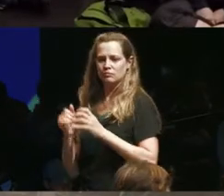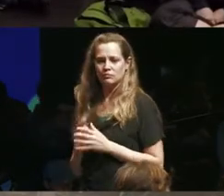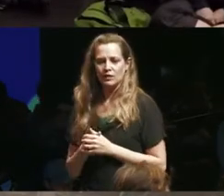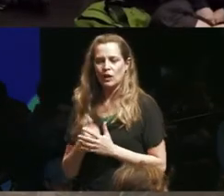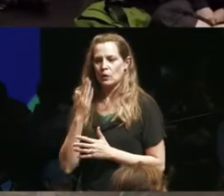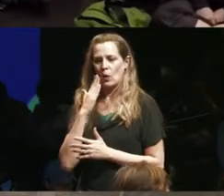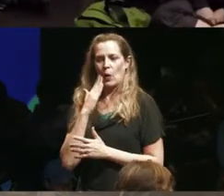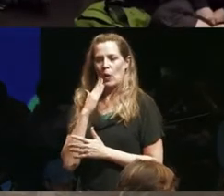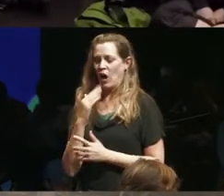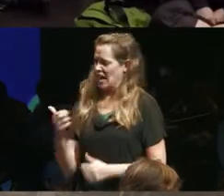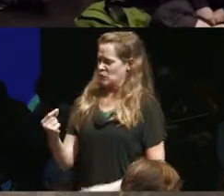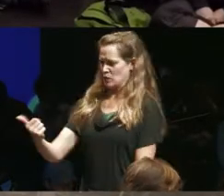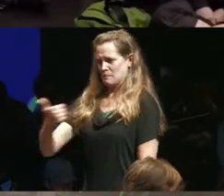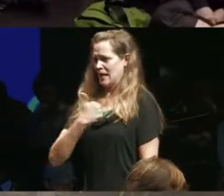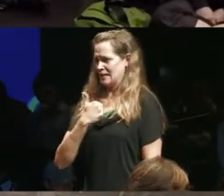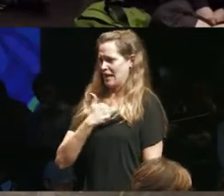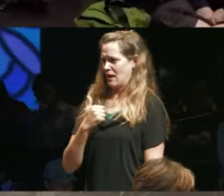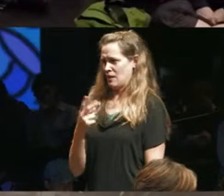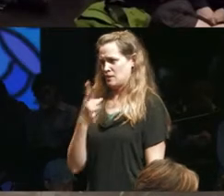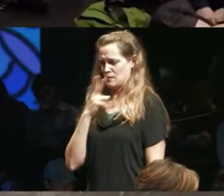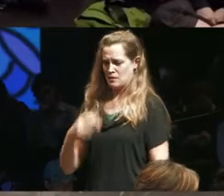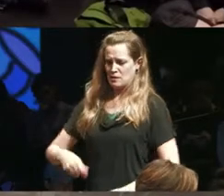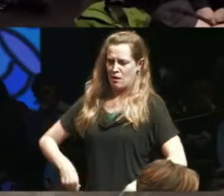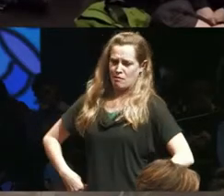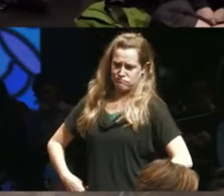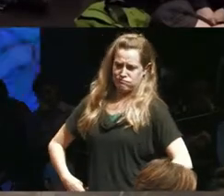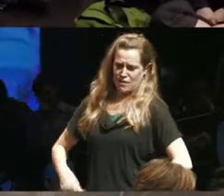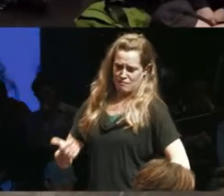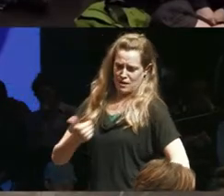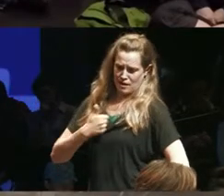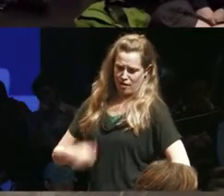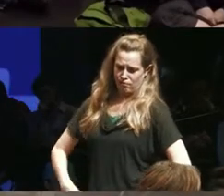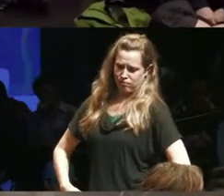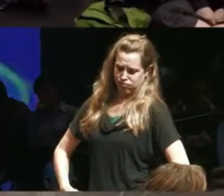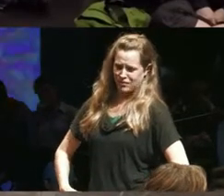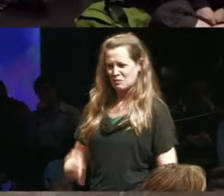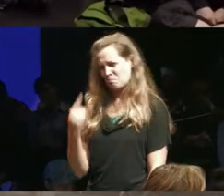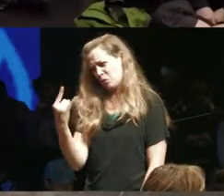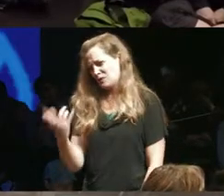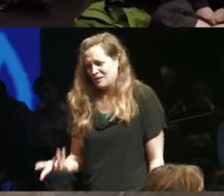that I didn't myself is is bullshit and I think I think our gift to the world is